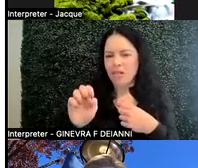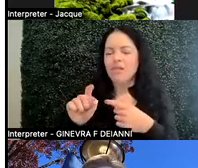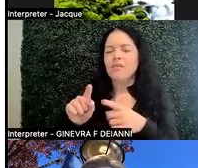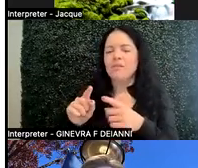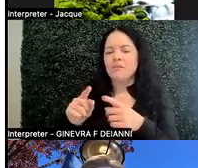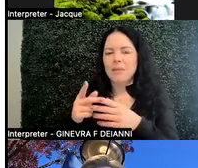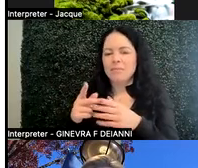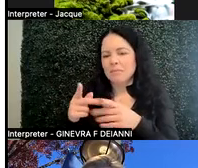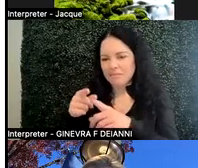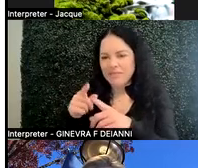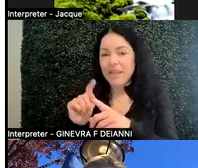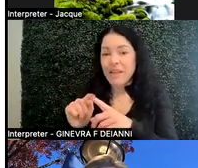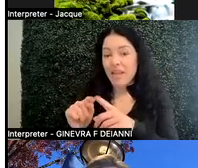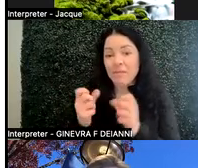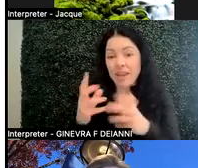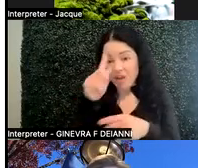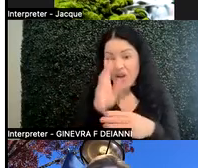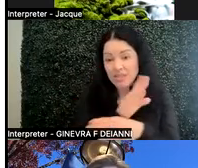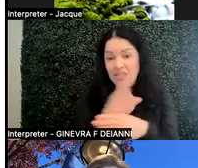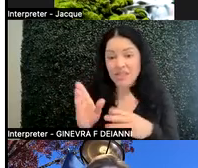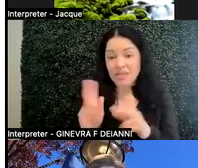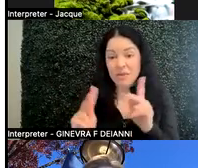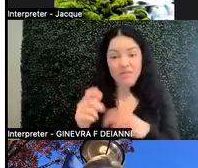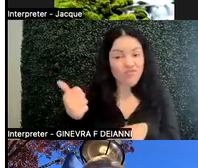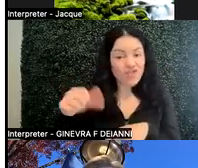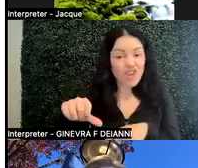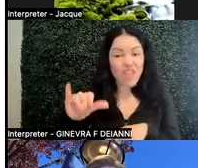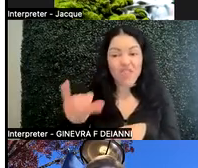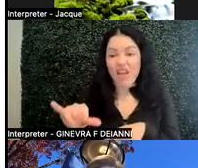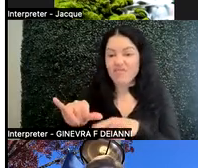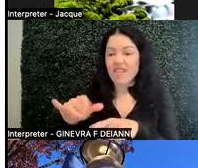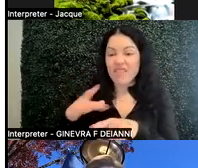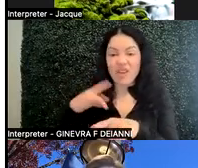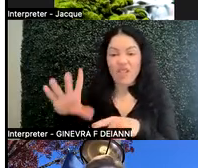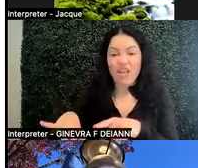And in fact, research shows that there is a negative connotation between puzzle pieces and people.